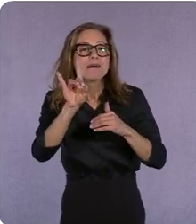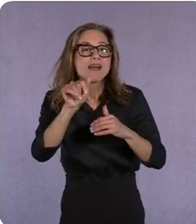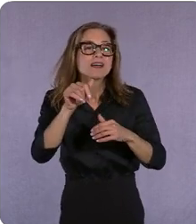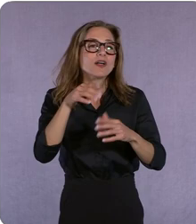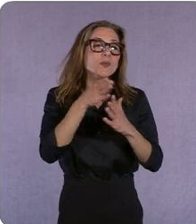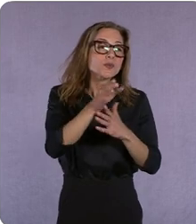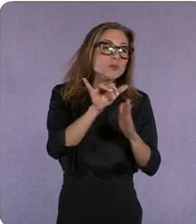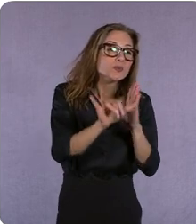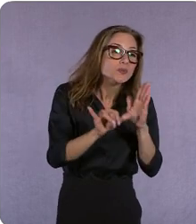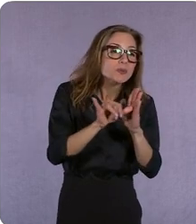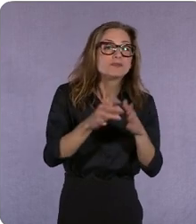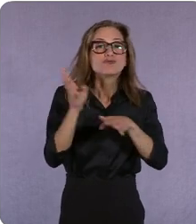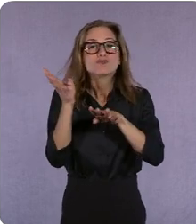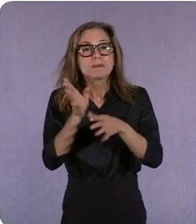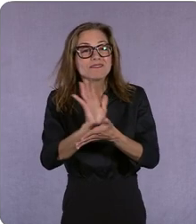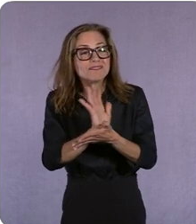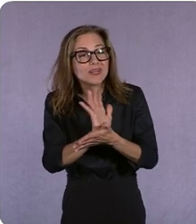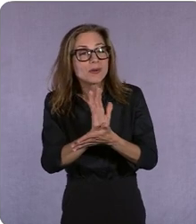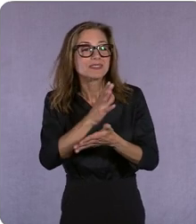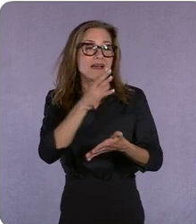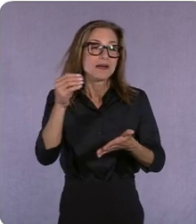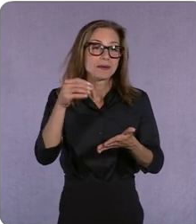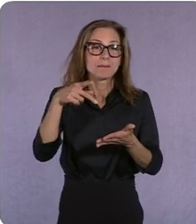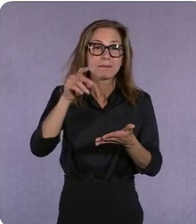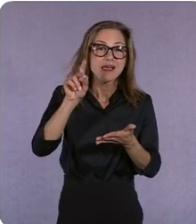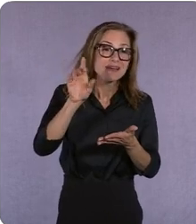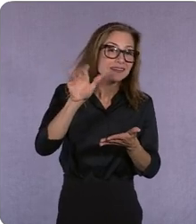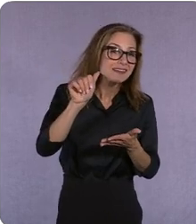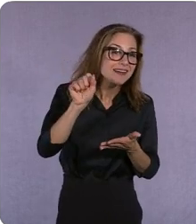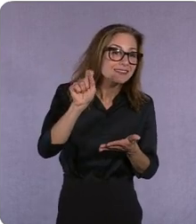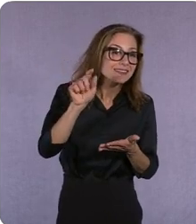Allan: well and i think there's so many analogies for all the marketers in the room